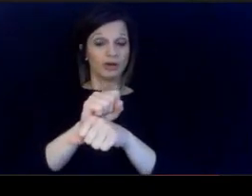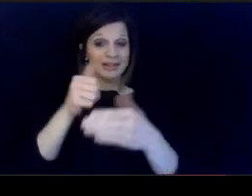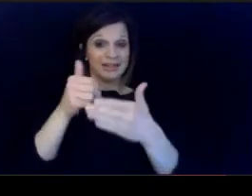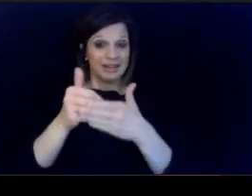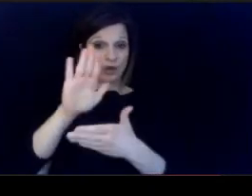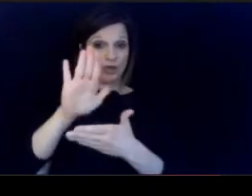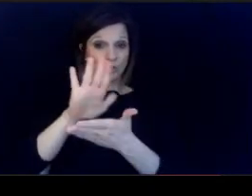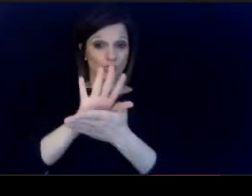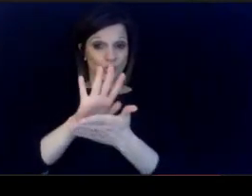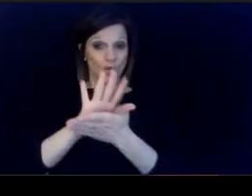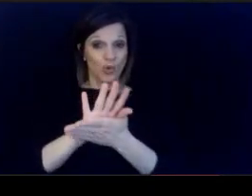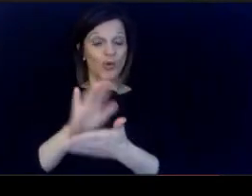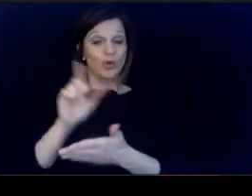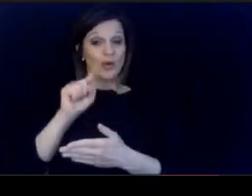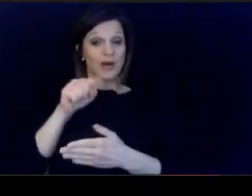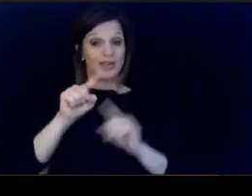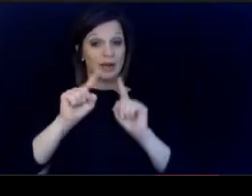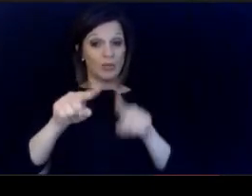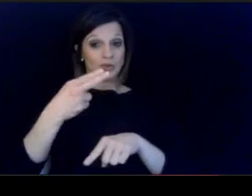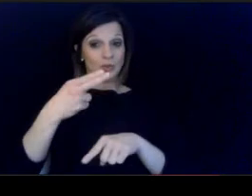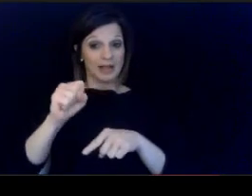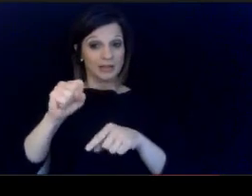miles of where they attended high schools?